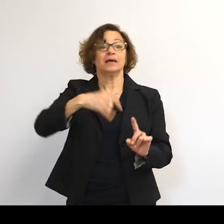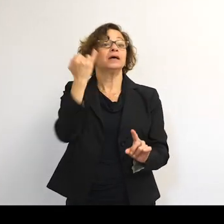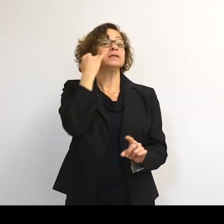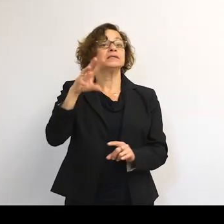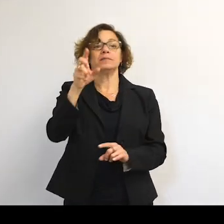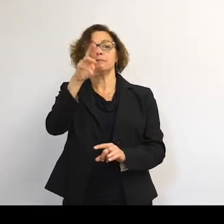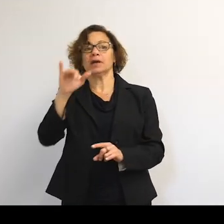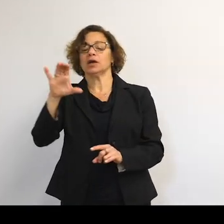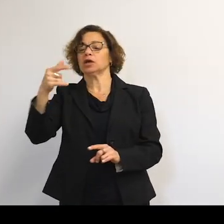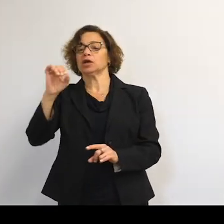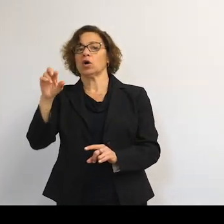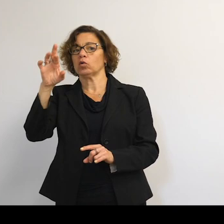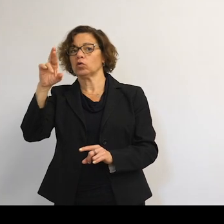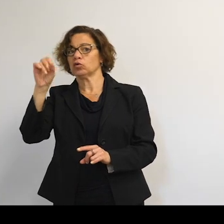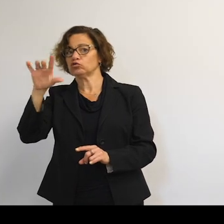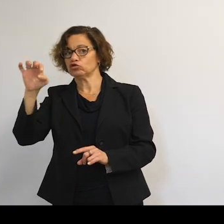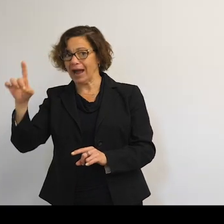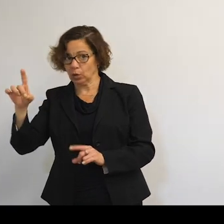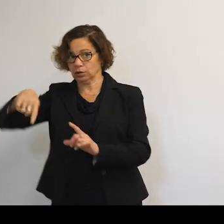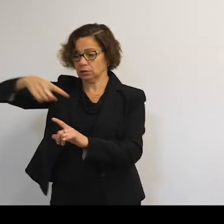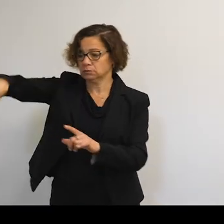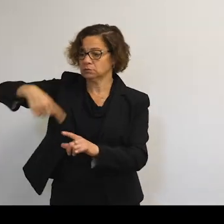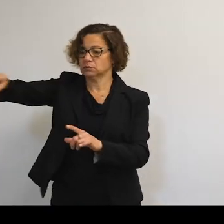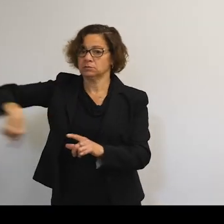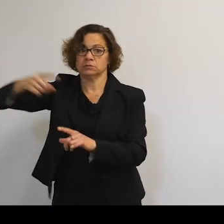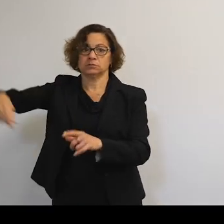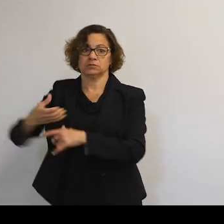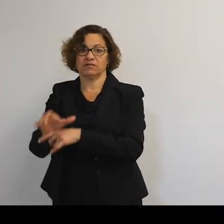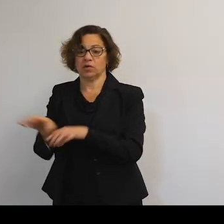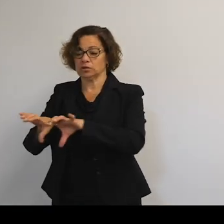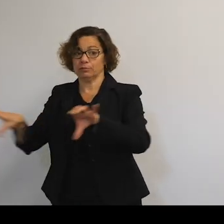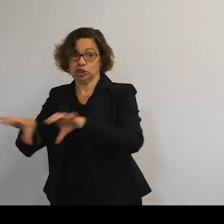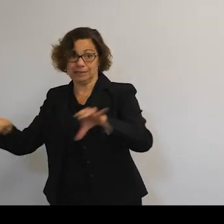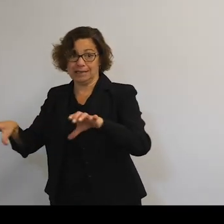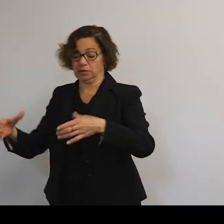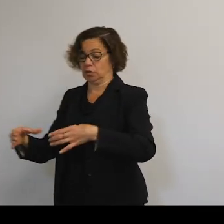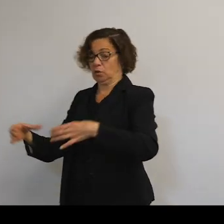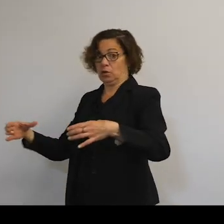there's a force that pushes things out, so it's wider. The waist of the Earth is getting pushed out.